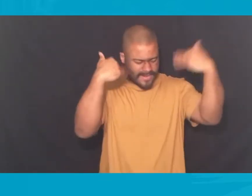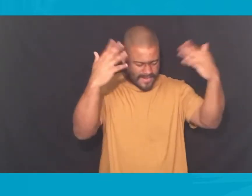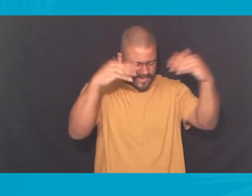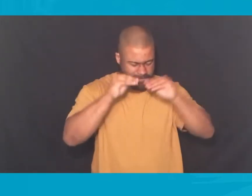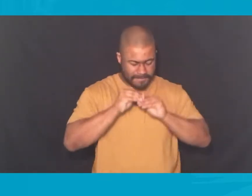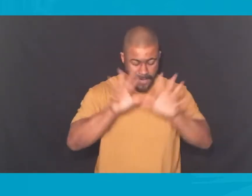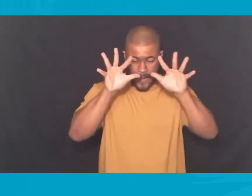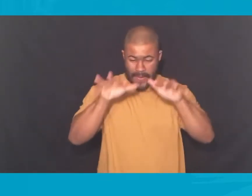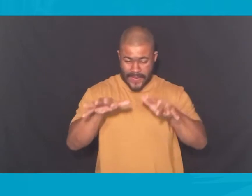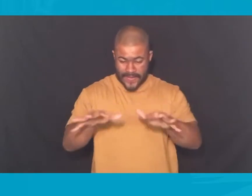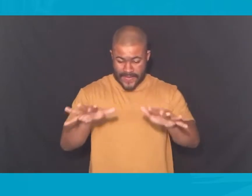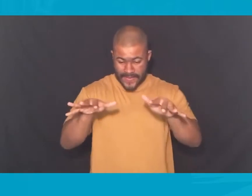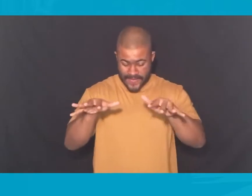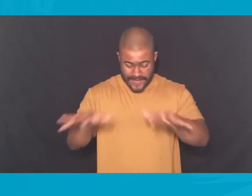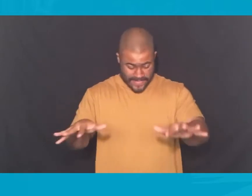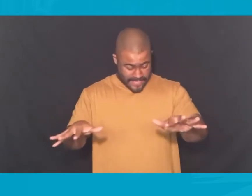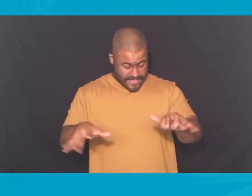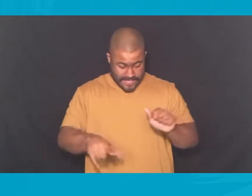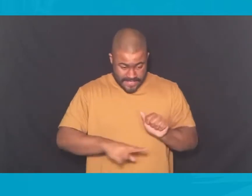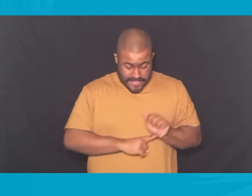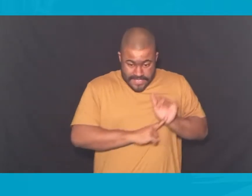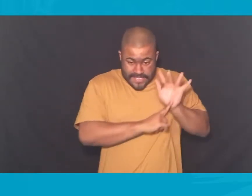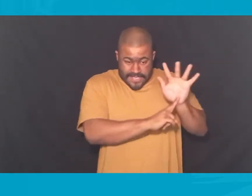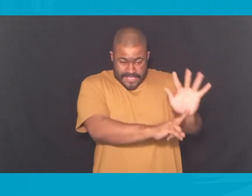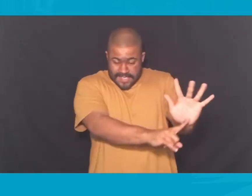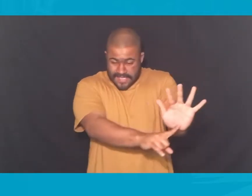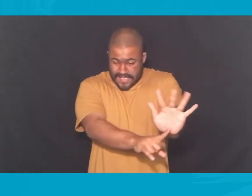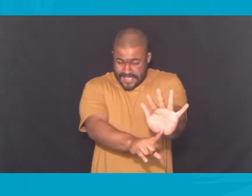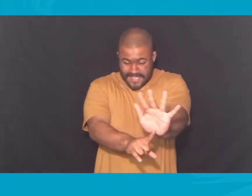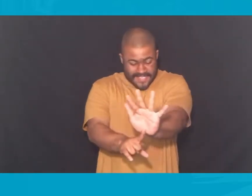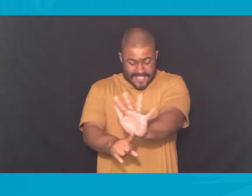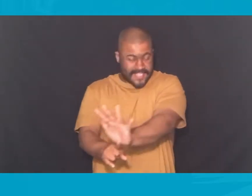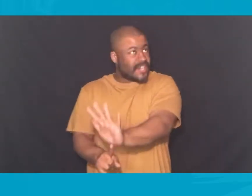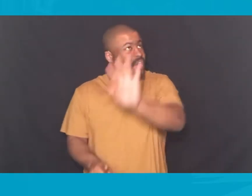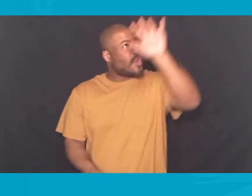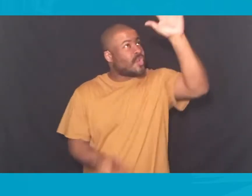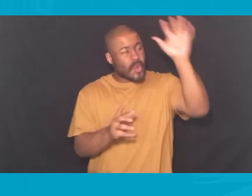Release your love inside of me